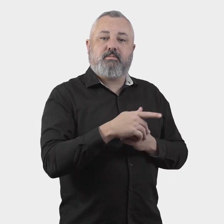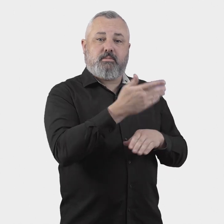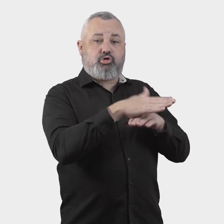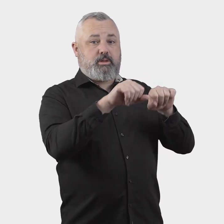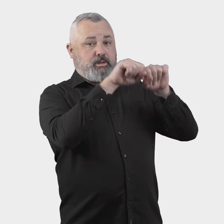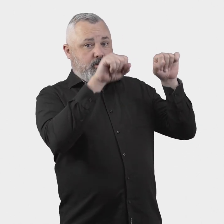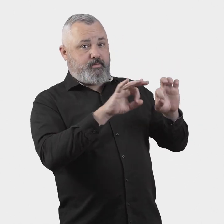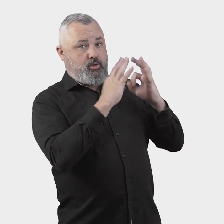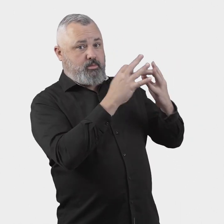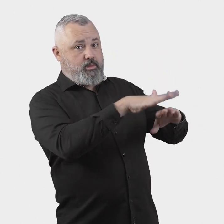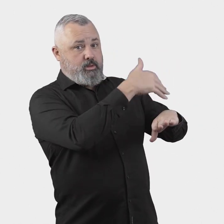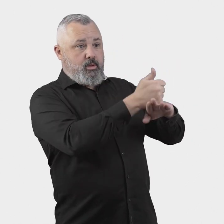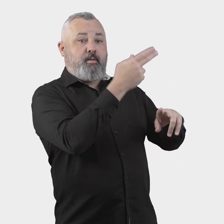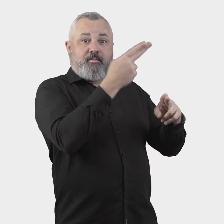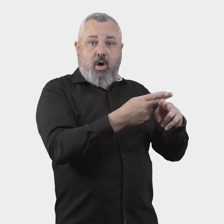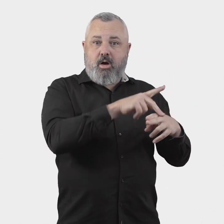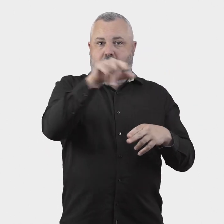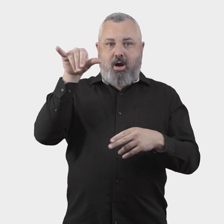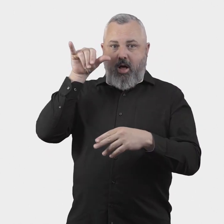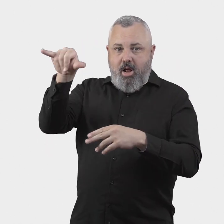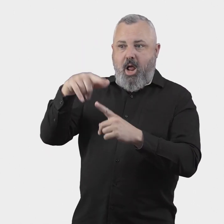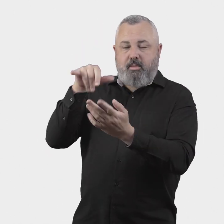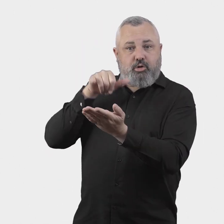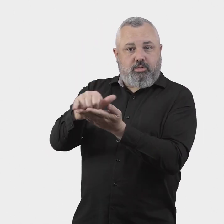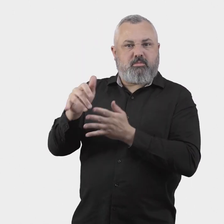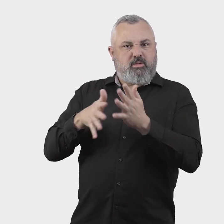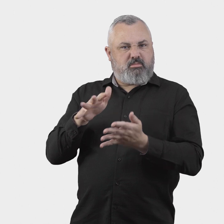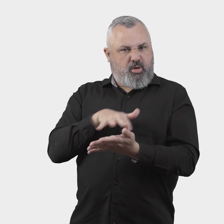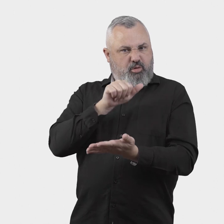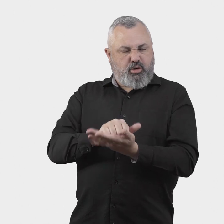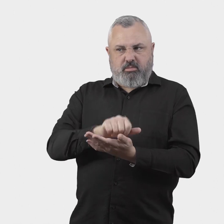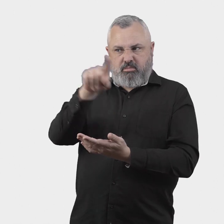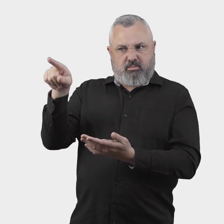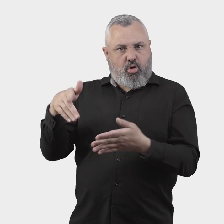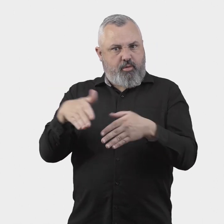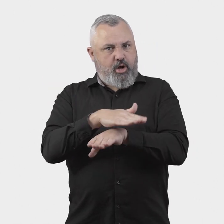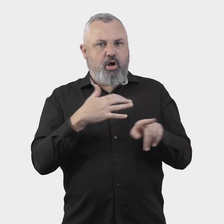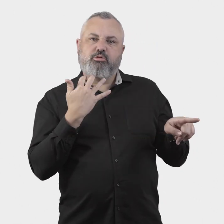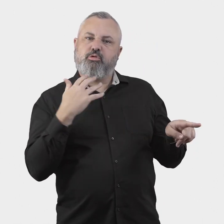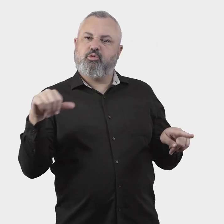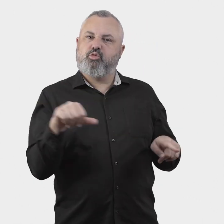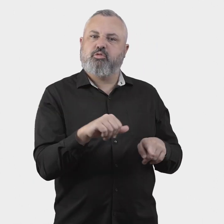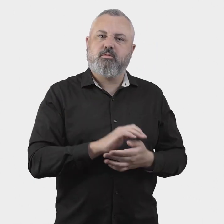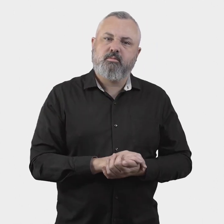equitable distribution of costs to those industry participants that generate the costs.